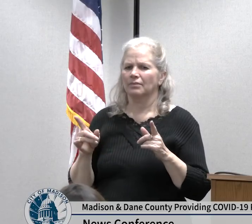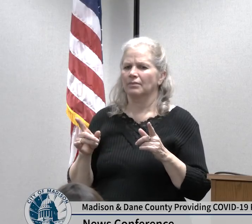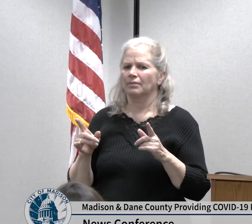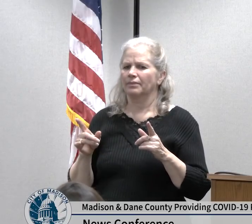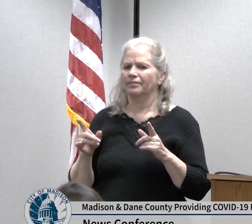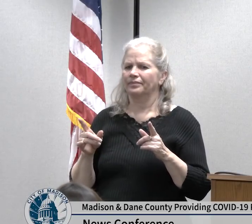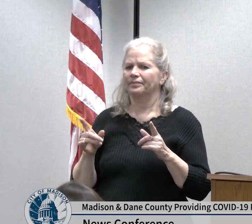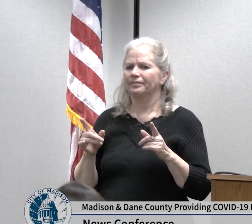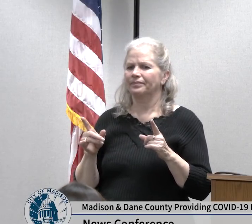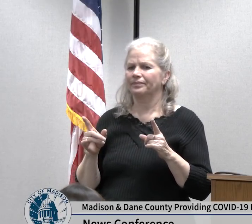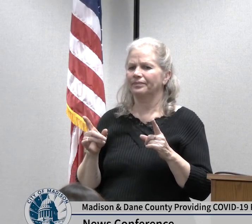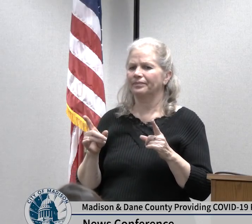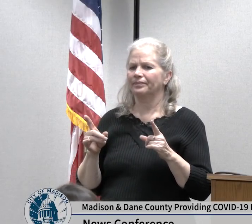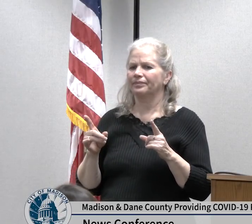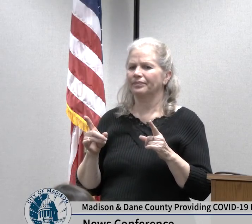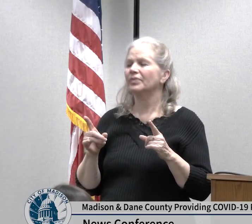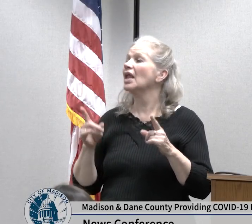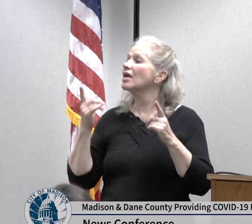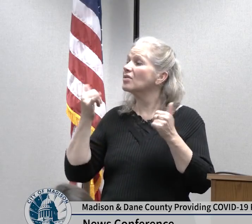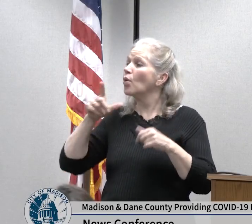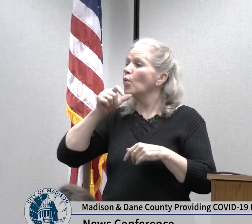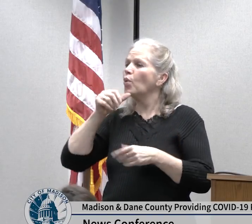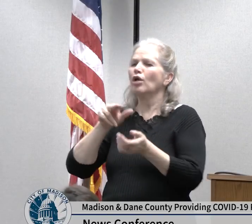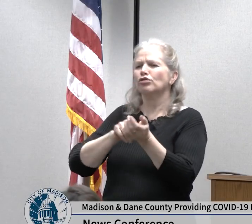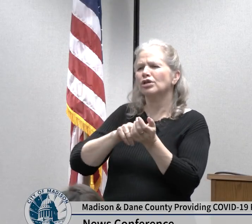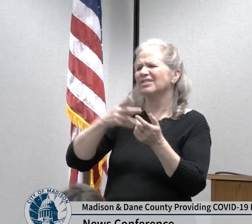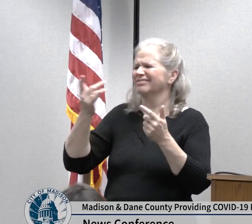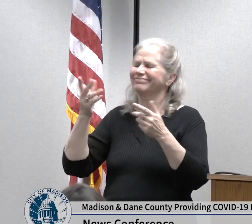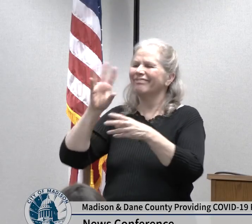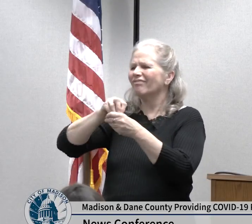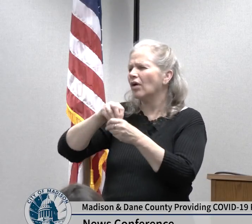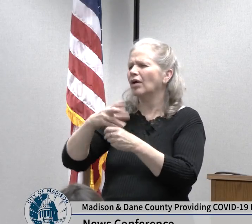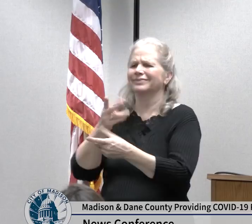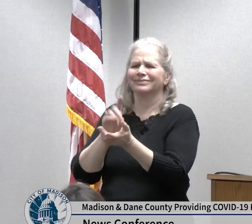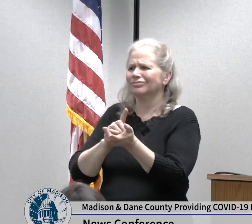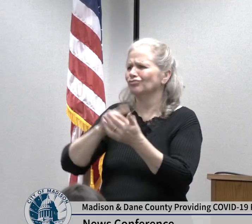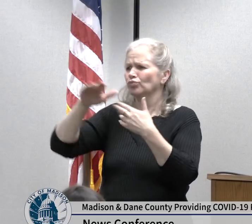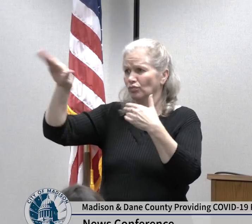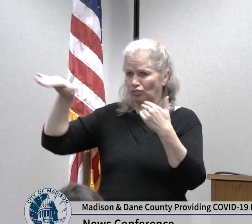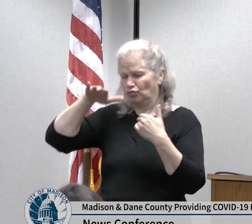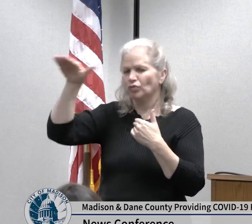follow our recommend recommendations to prevent widespread illness in the future